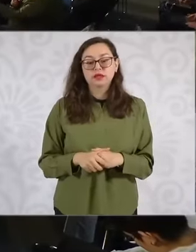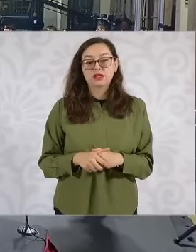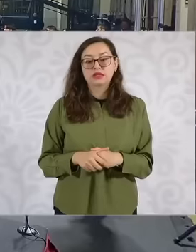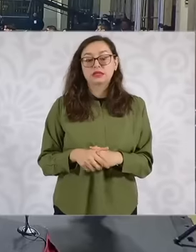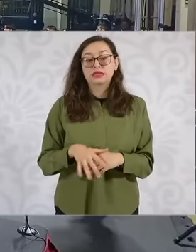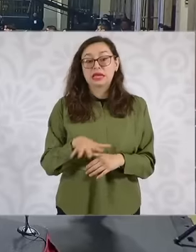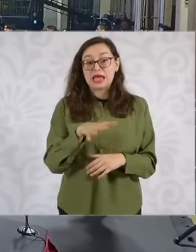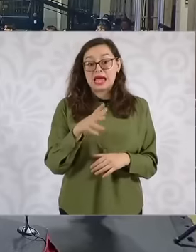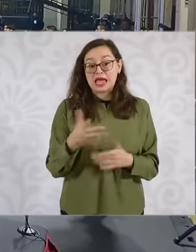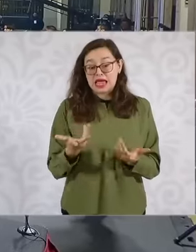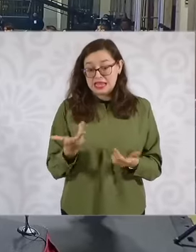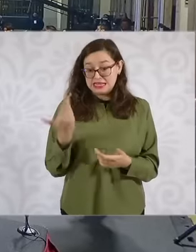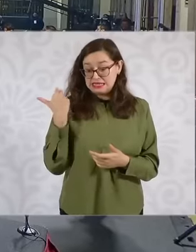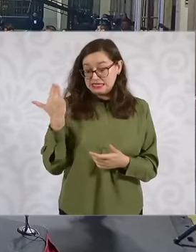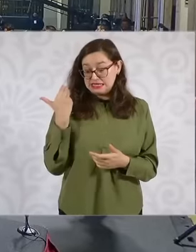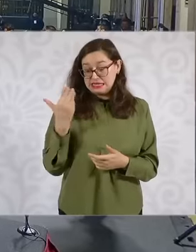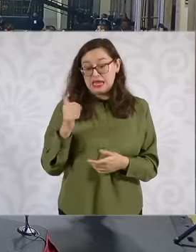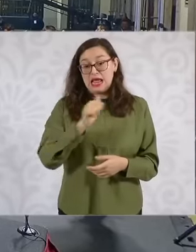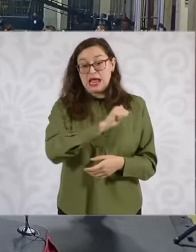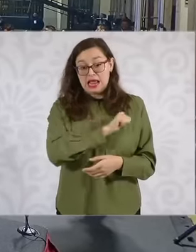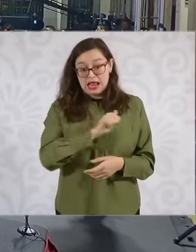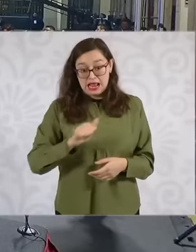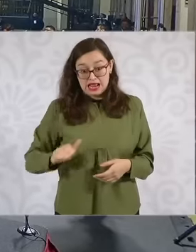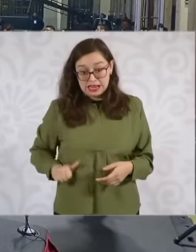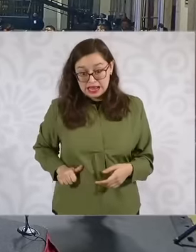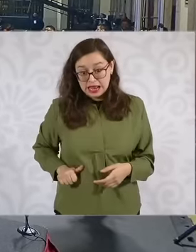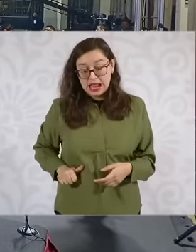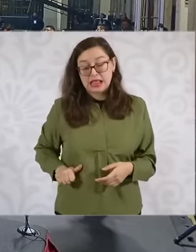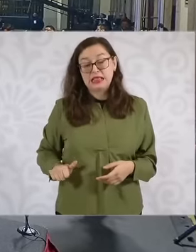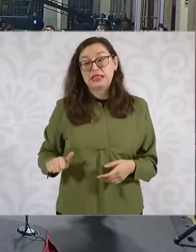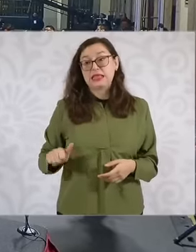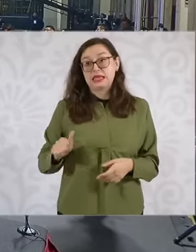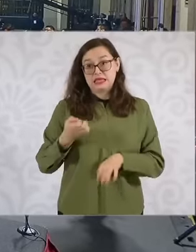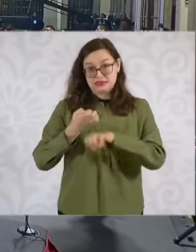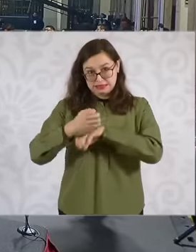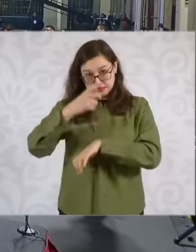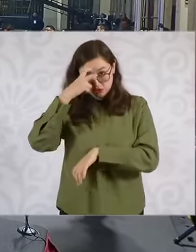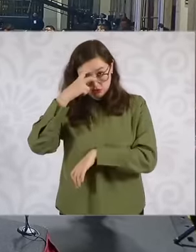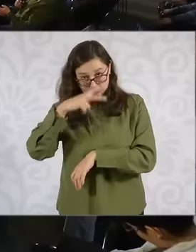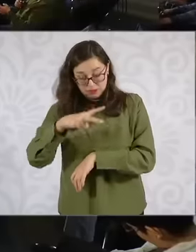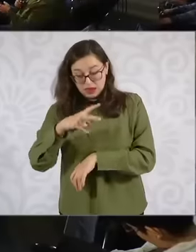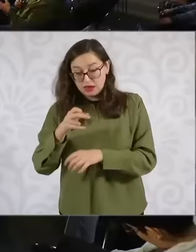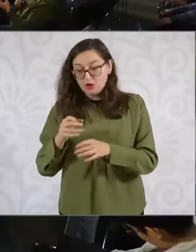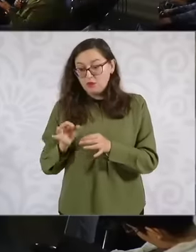of the meeting that was held with mayors of the metropolitan area of the State of Mexico eh